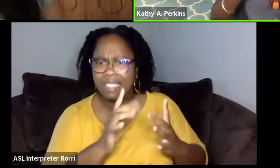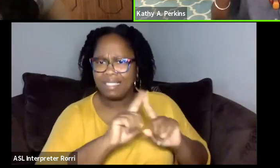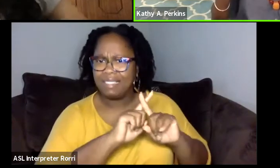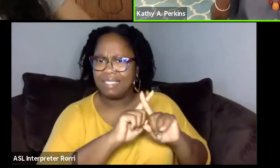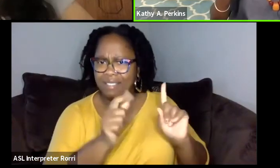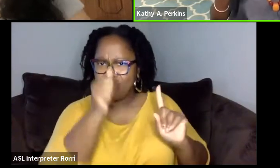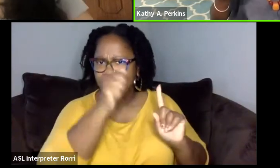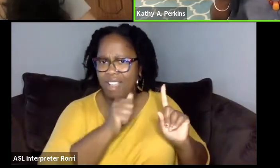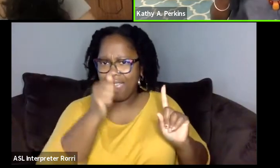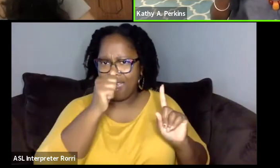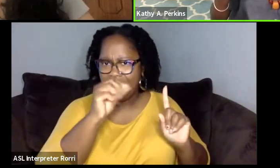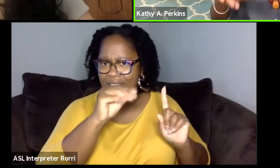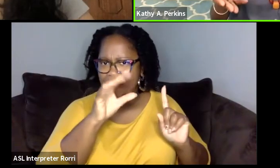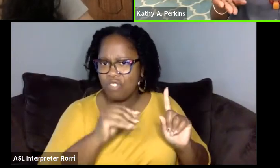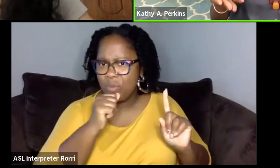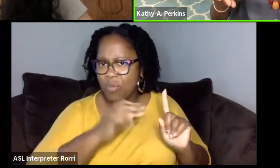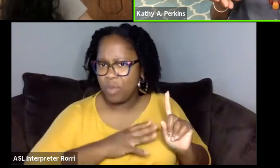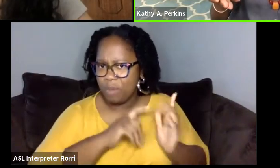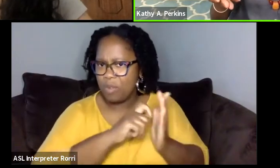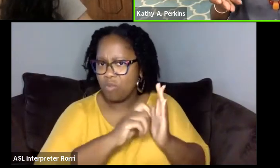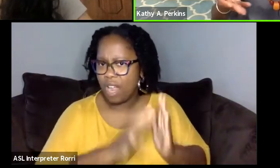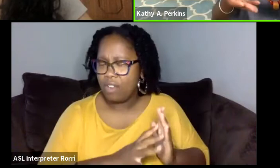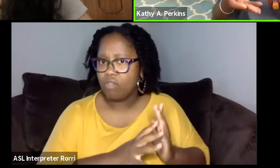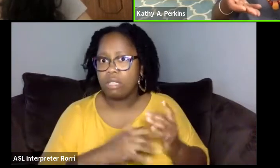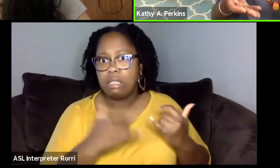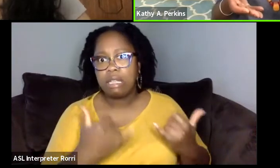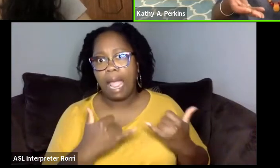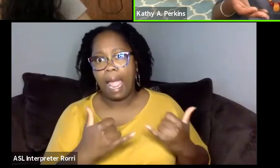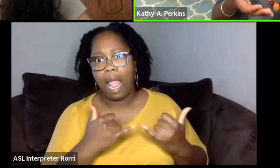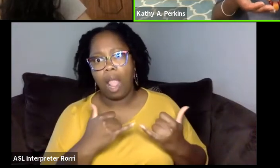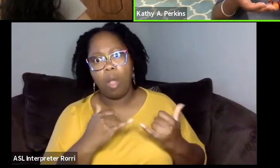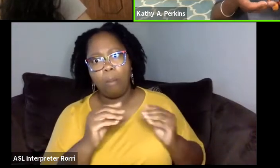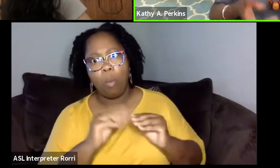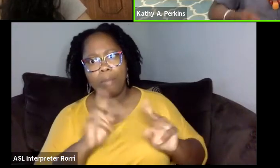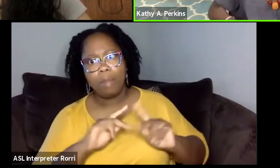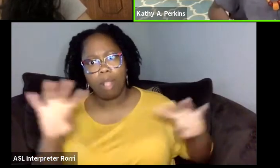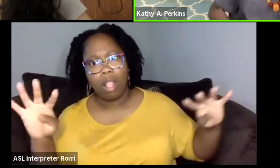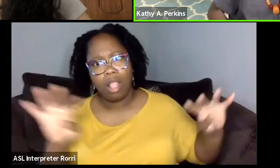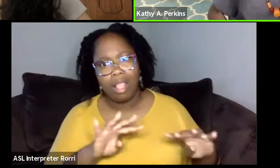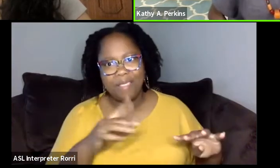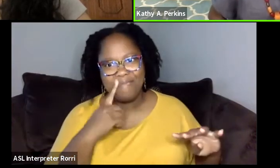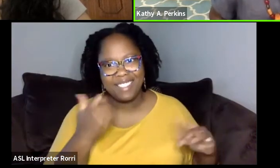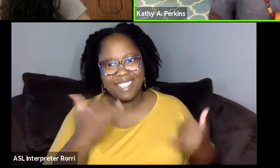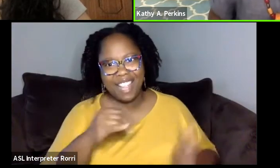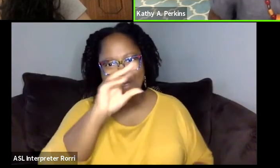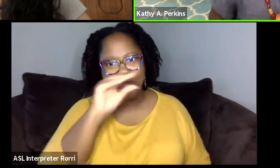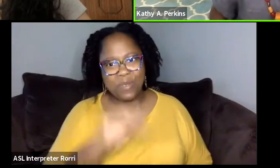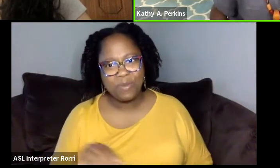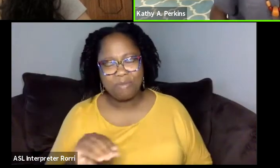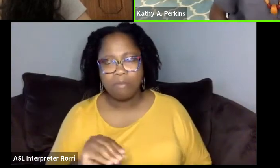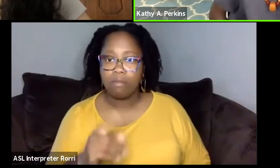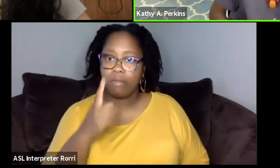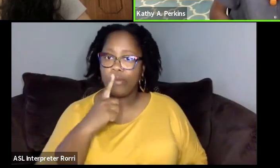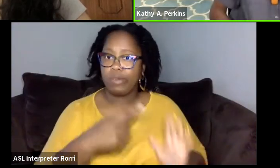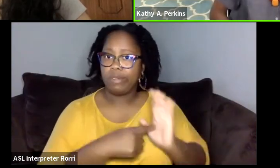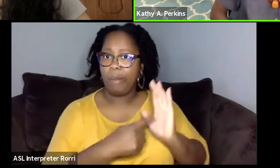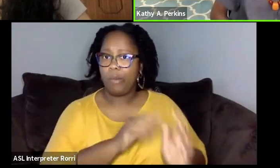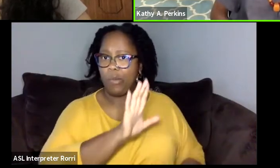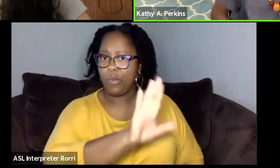They've had a larger platform because we were on Zoom. I got to see something- well, one you're reading of-